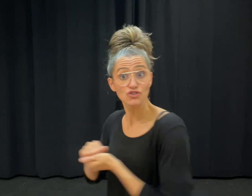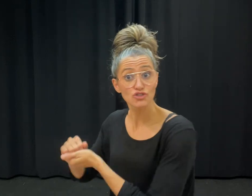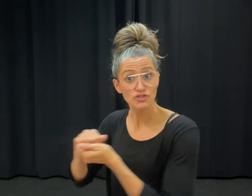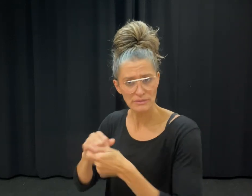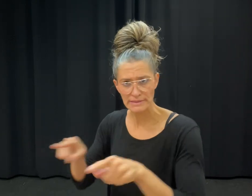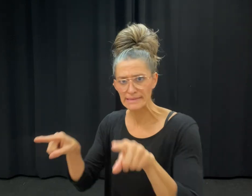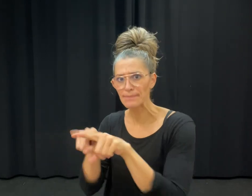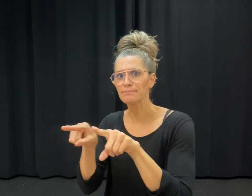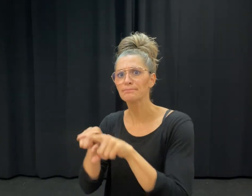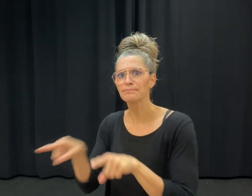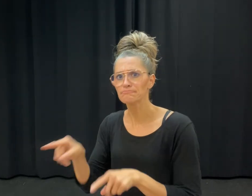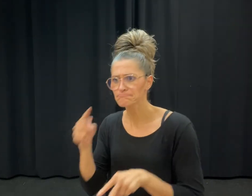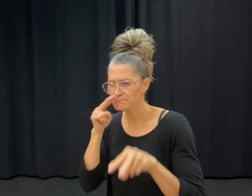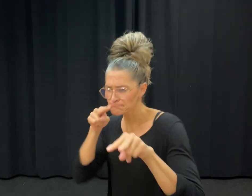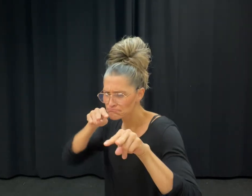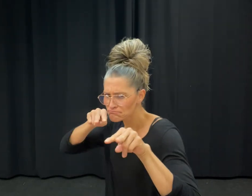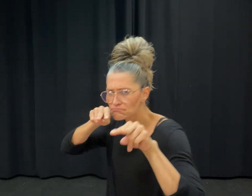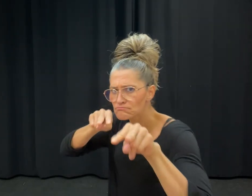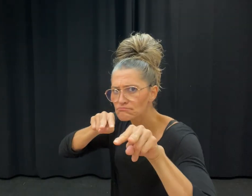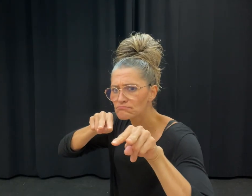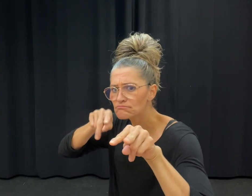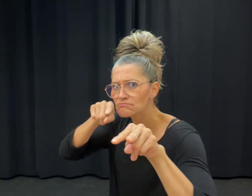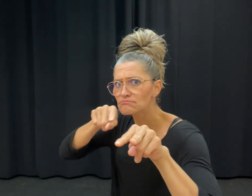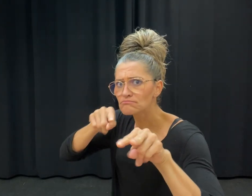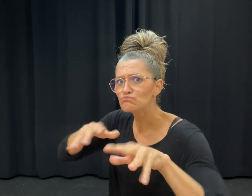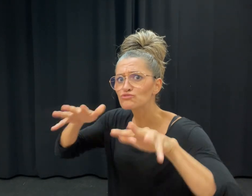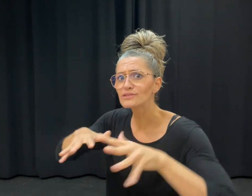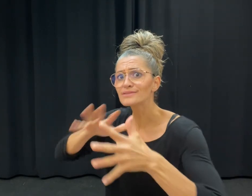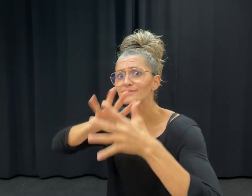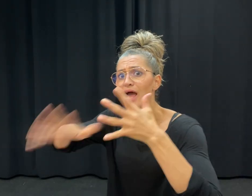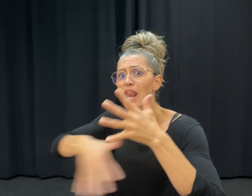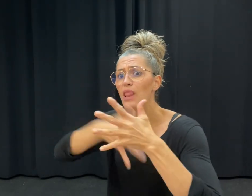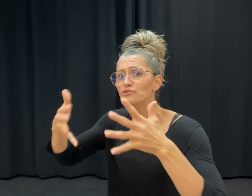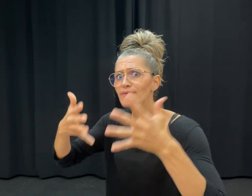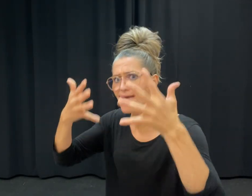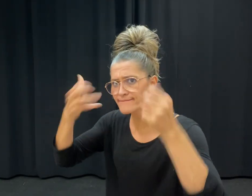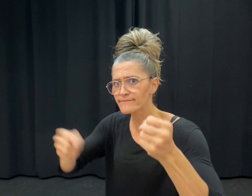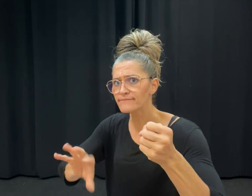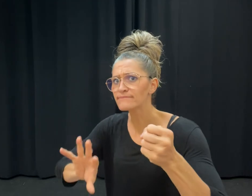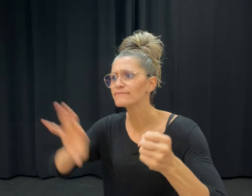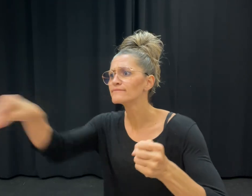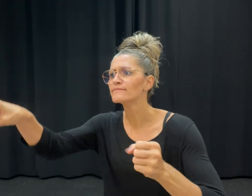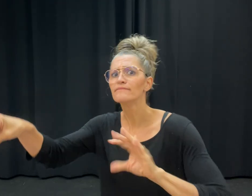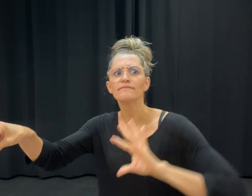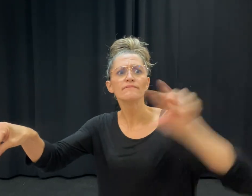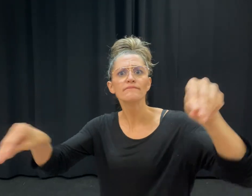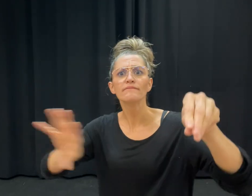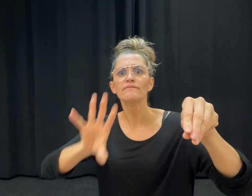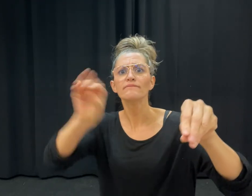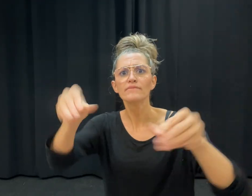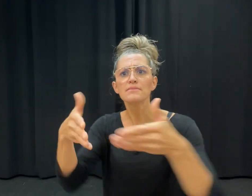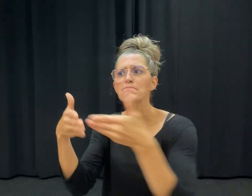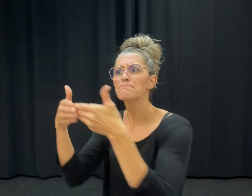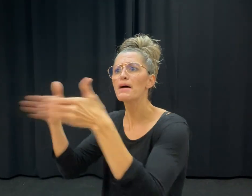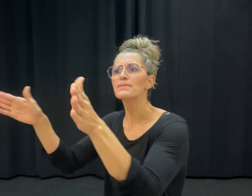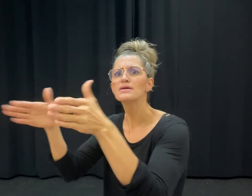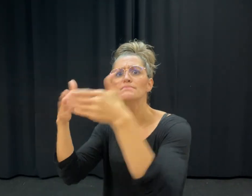also makes sure that BSL is included by public